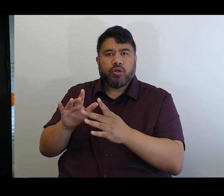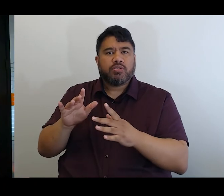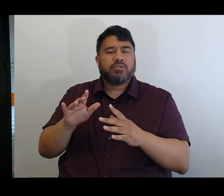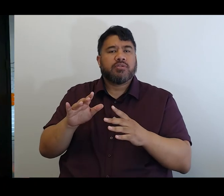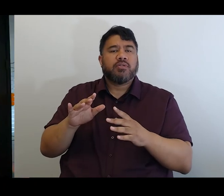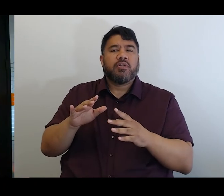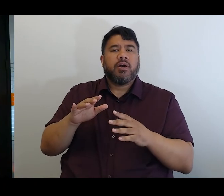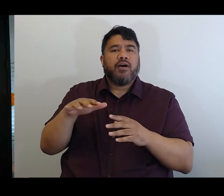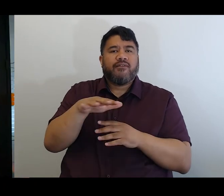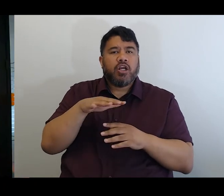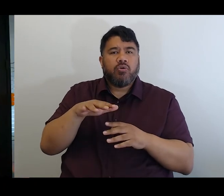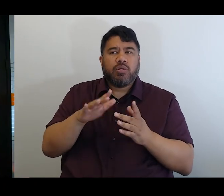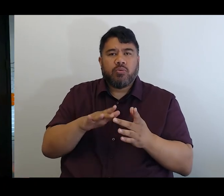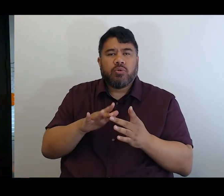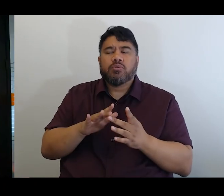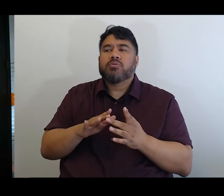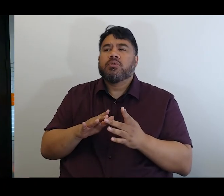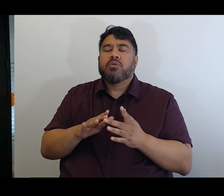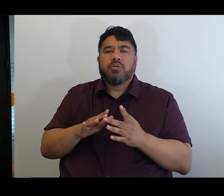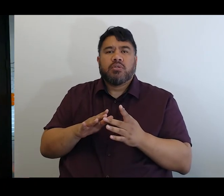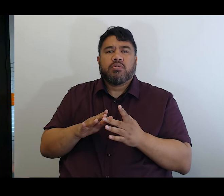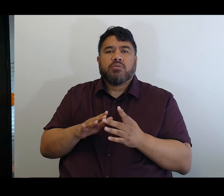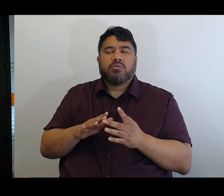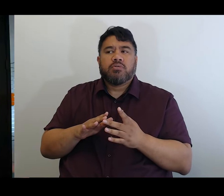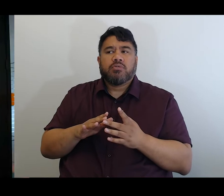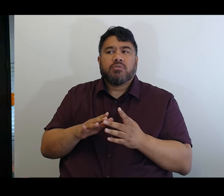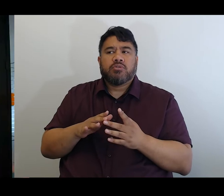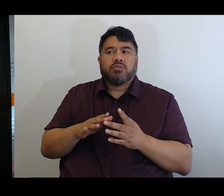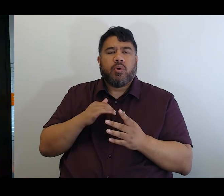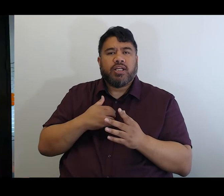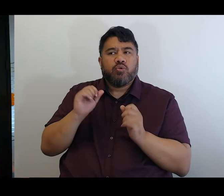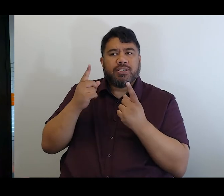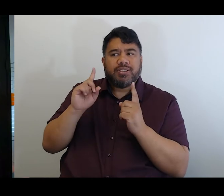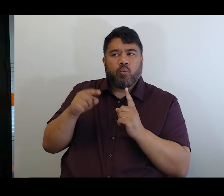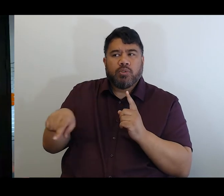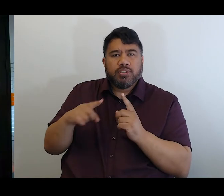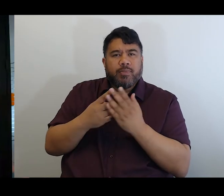understand what's happening for family and whānau more broadly.